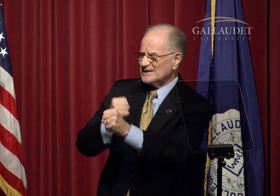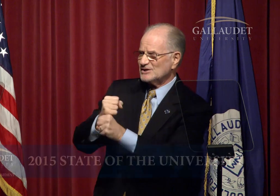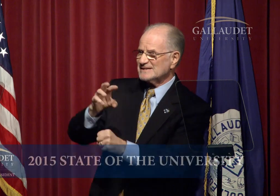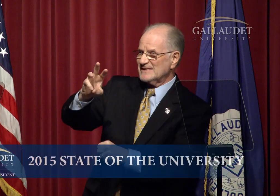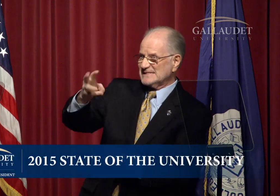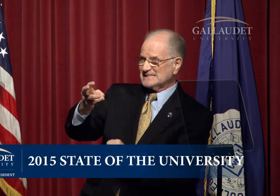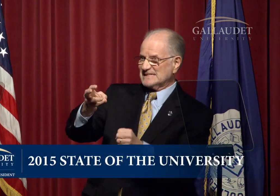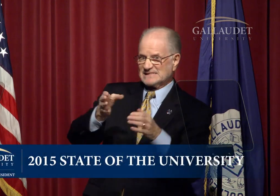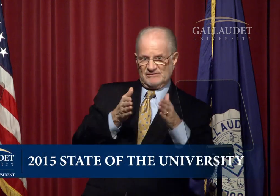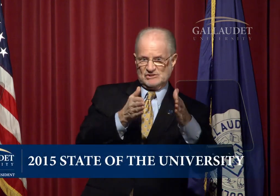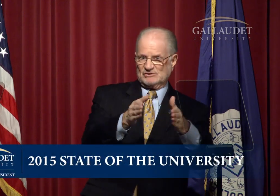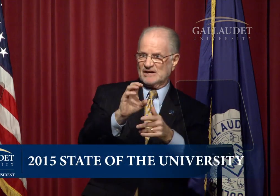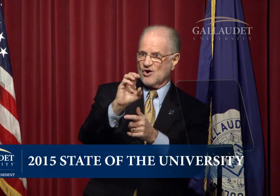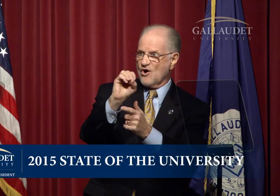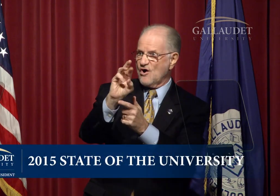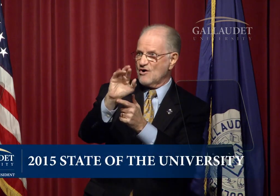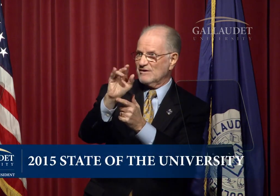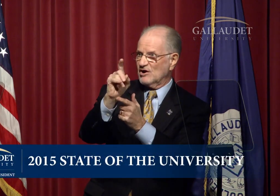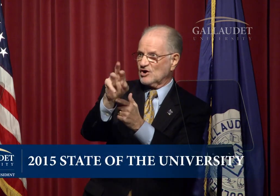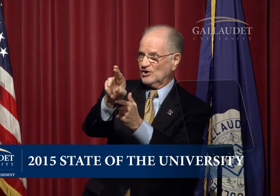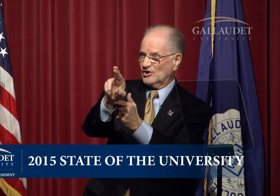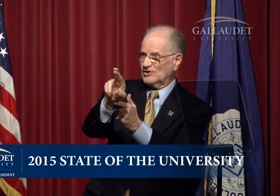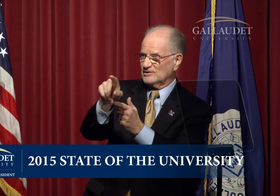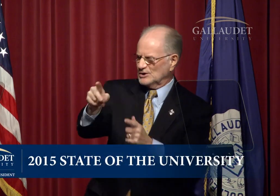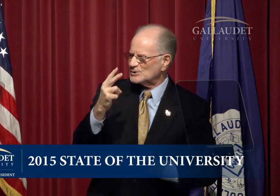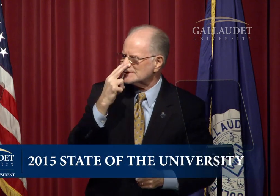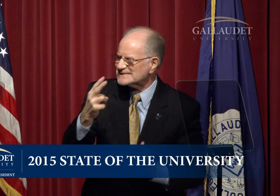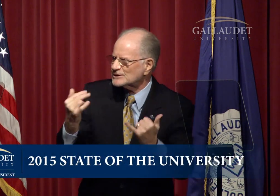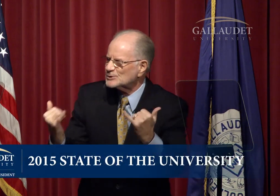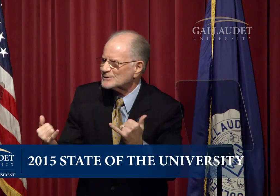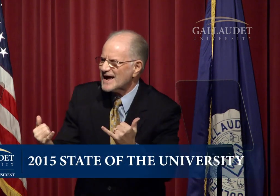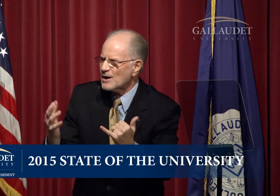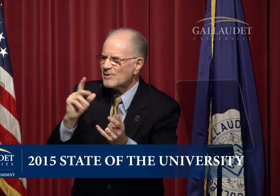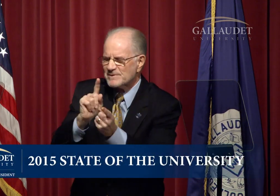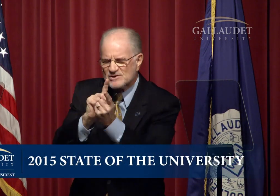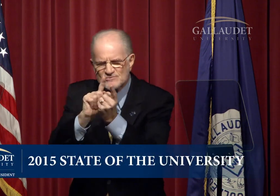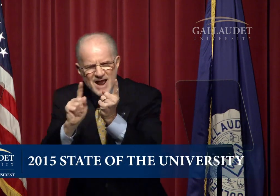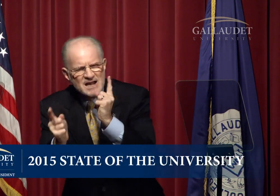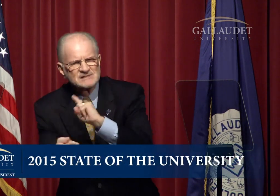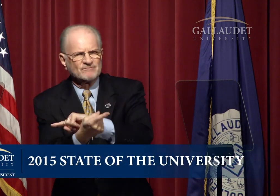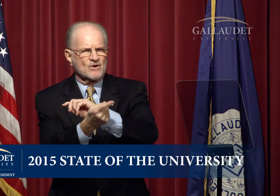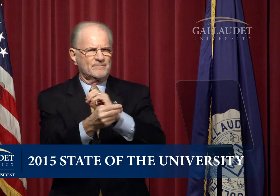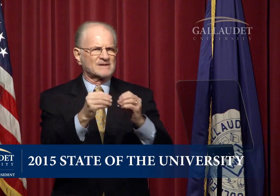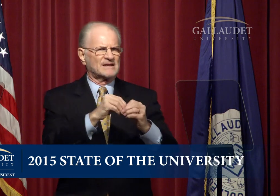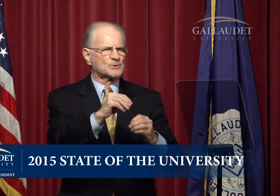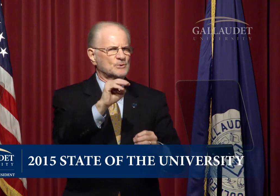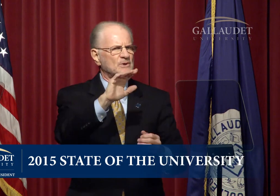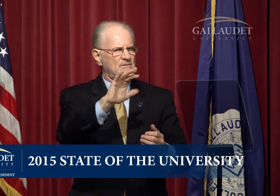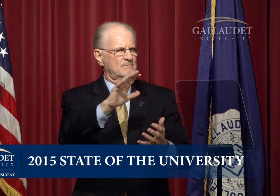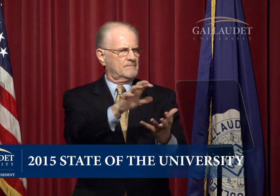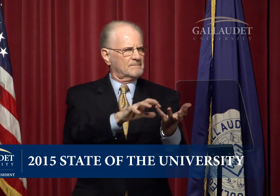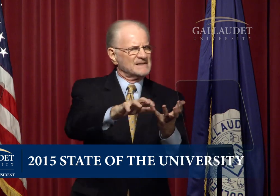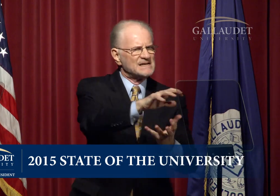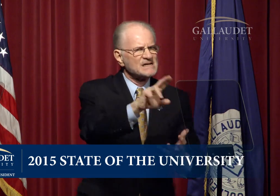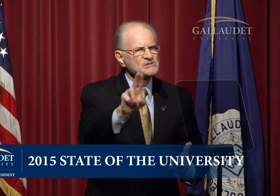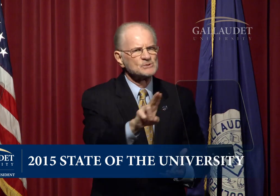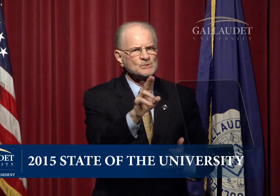In a few years - the 6th Street corridor you see today will be transformed